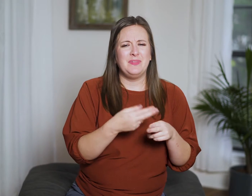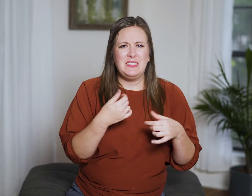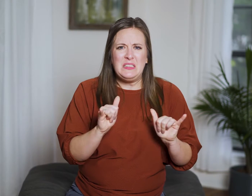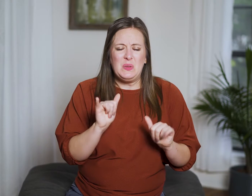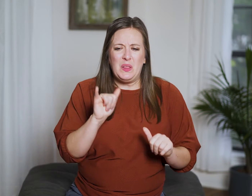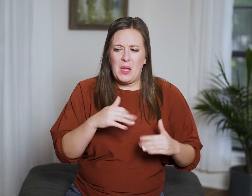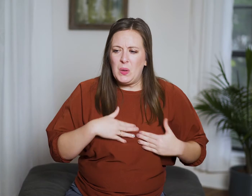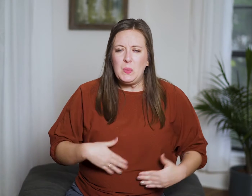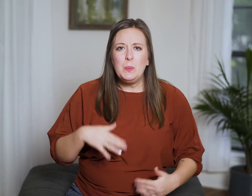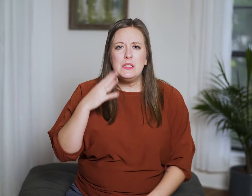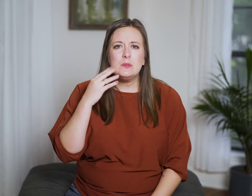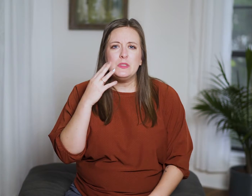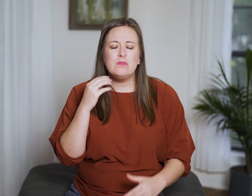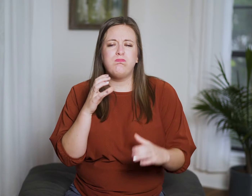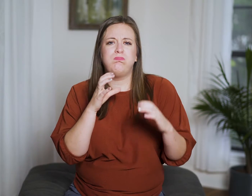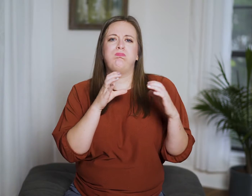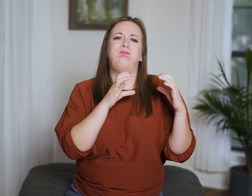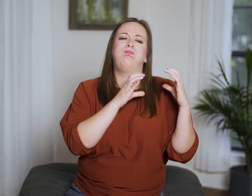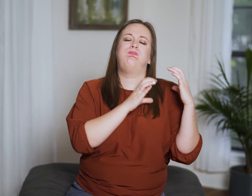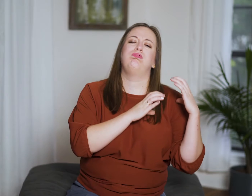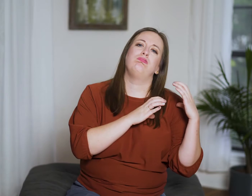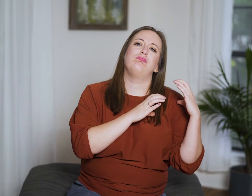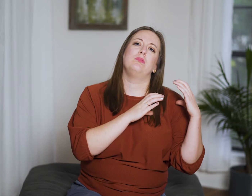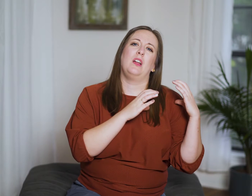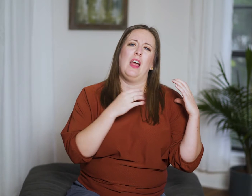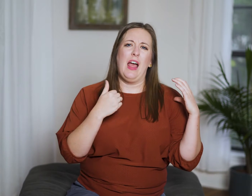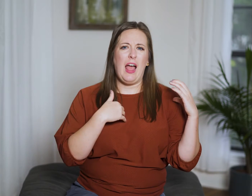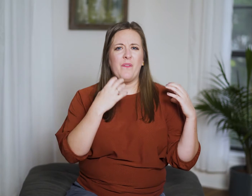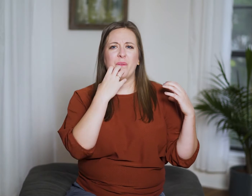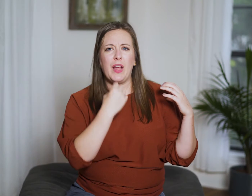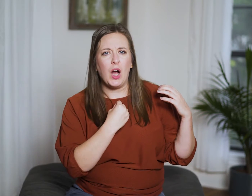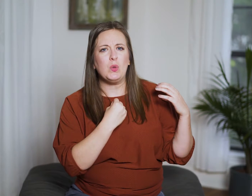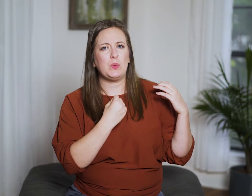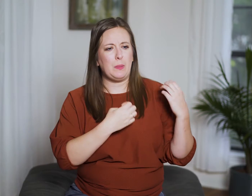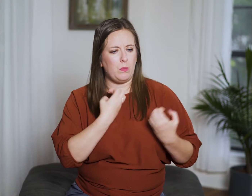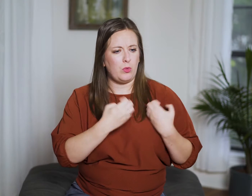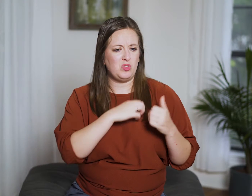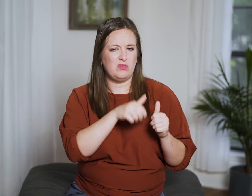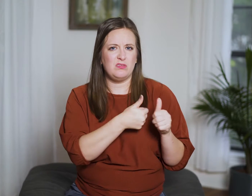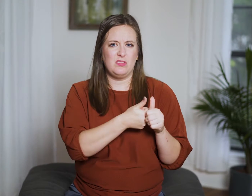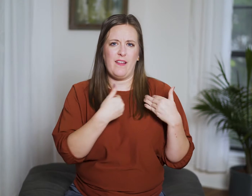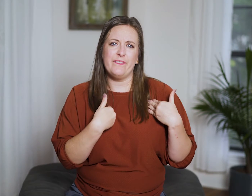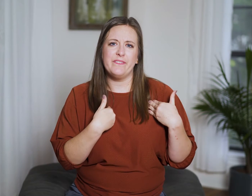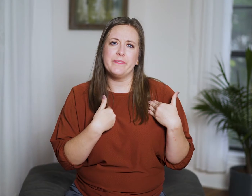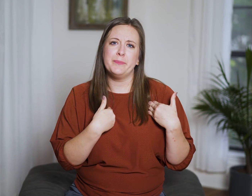there’s weight to the human experience and value in the emotions that come with it.